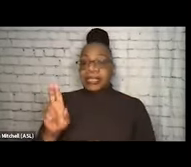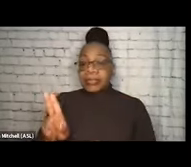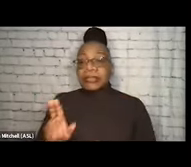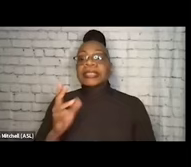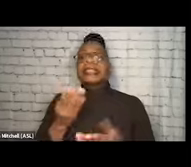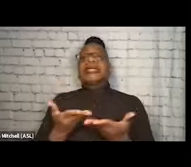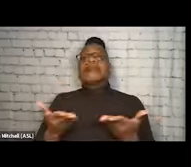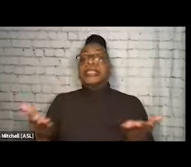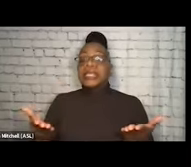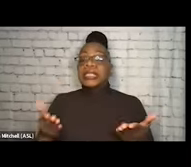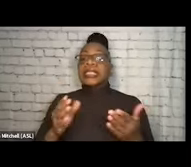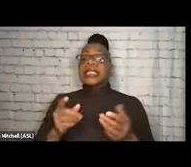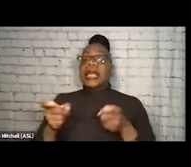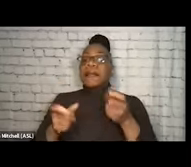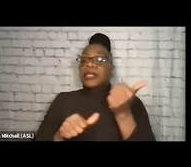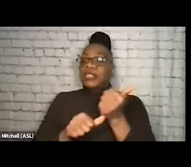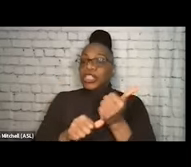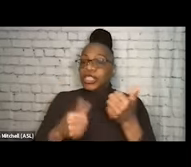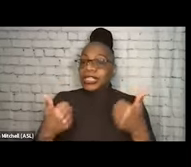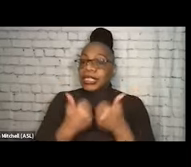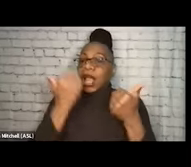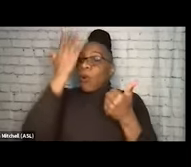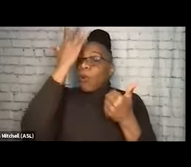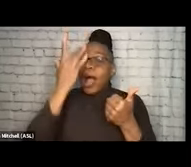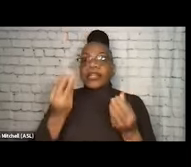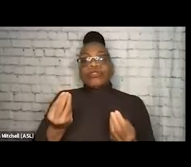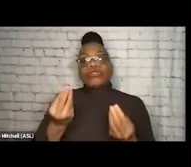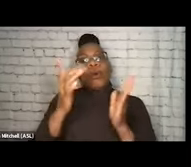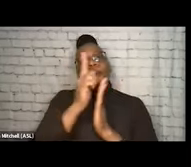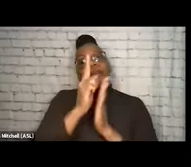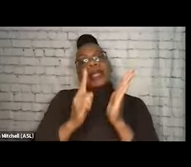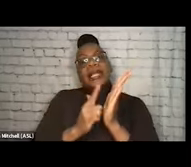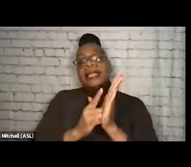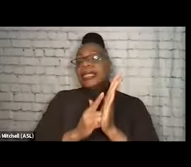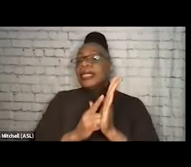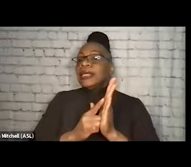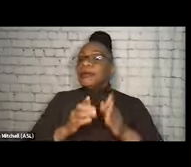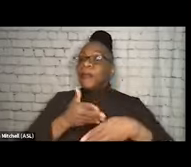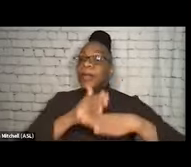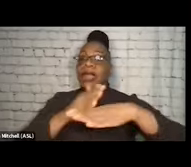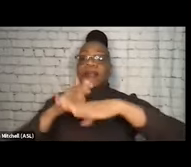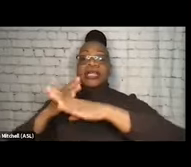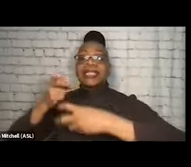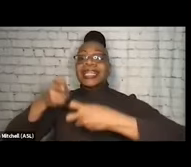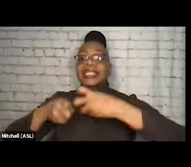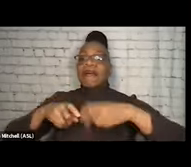Because we have a lot of legal barriers, and maybe the hardest of all, nervousness, which is why we have this kind of time together